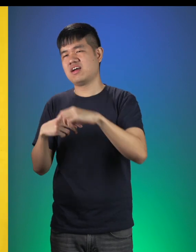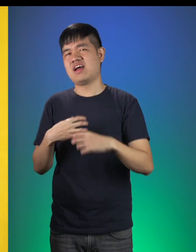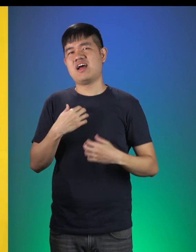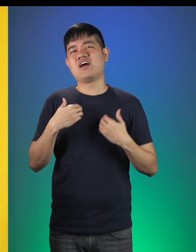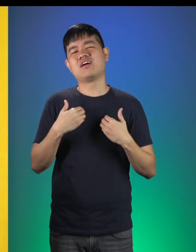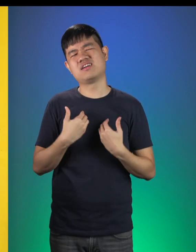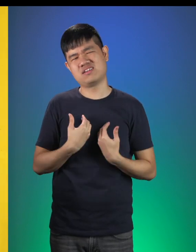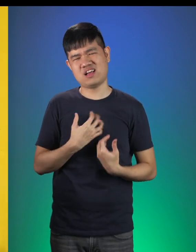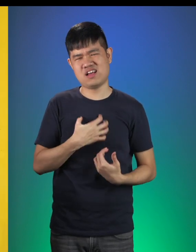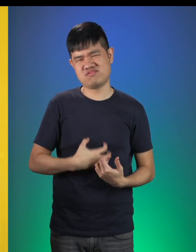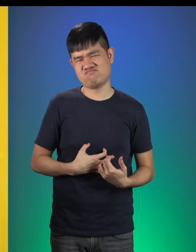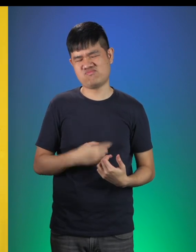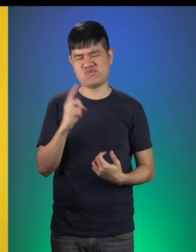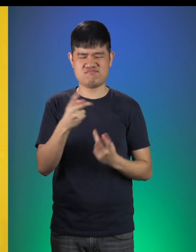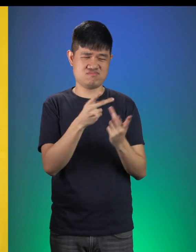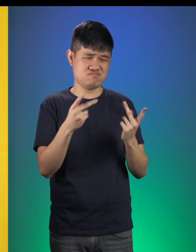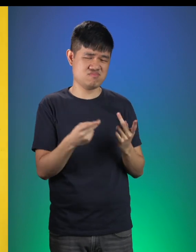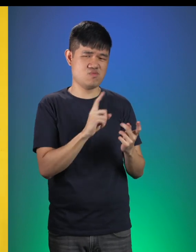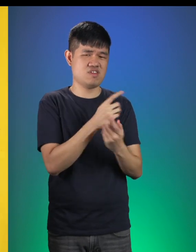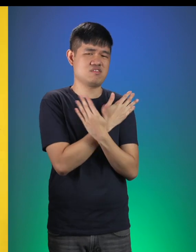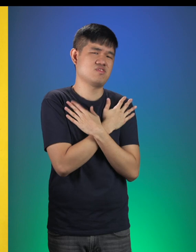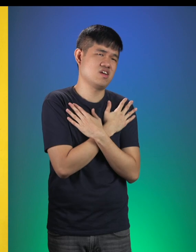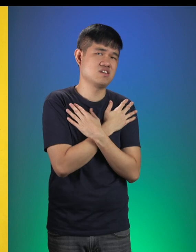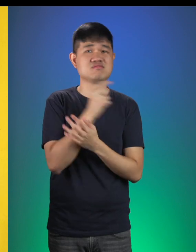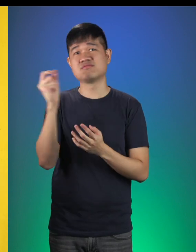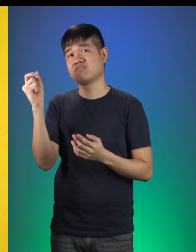If only there was a place where she could rest and get a little snack to eat